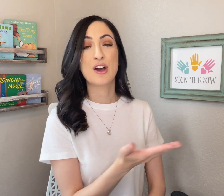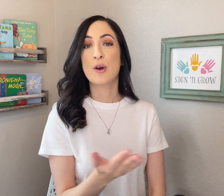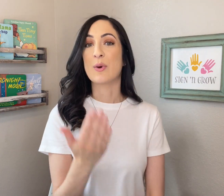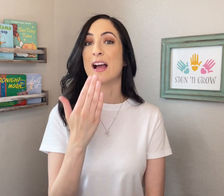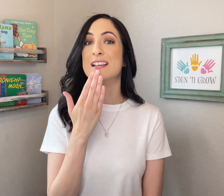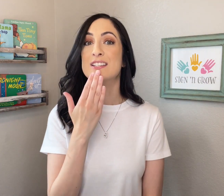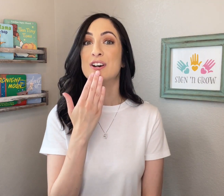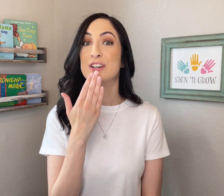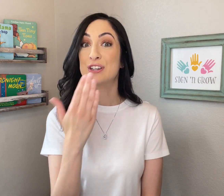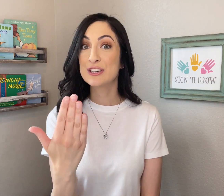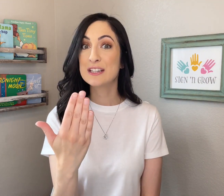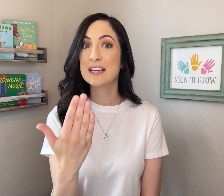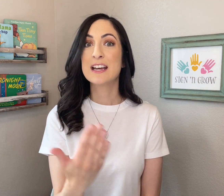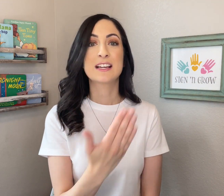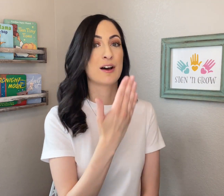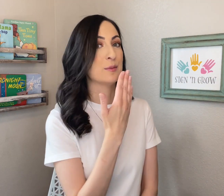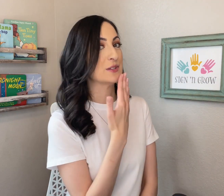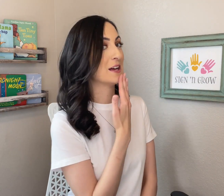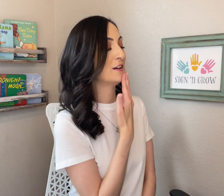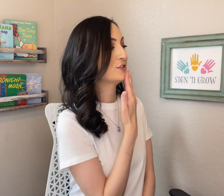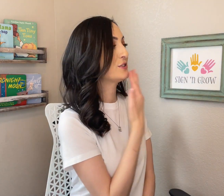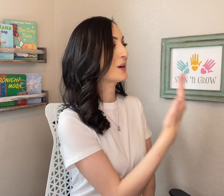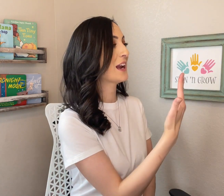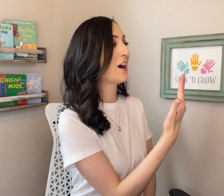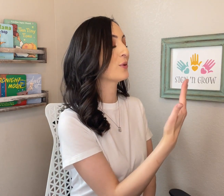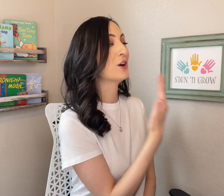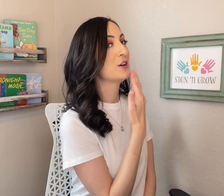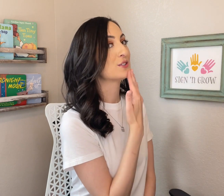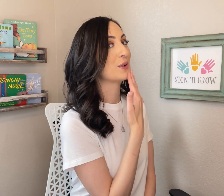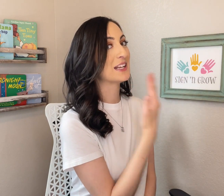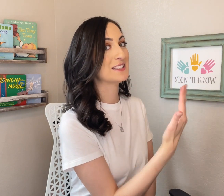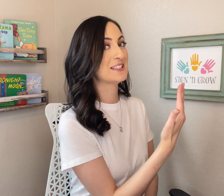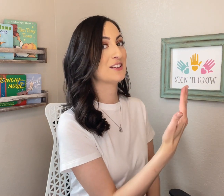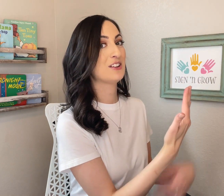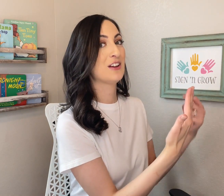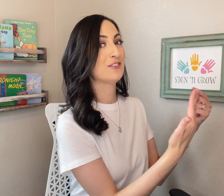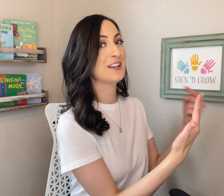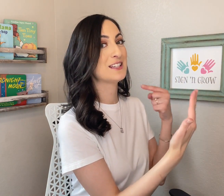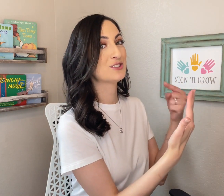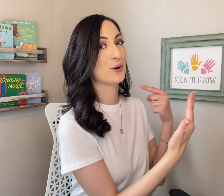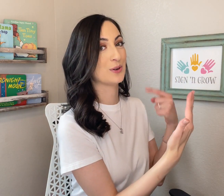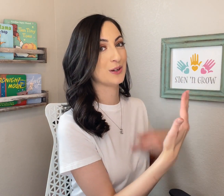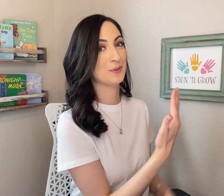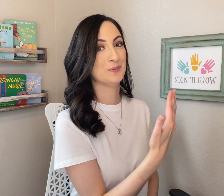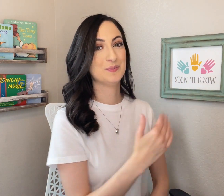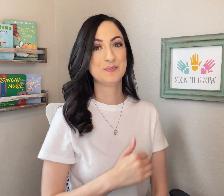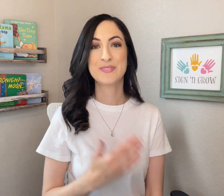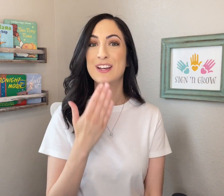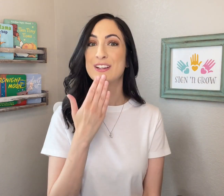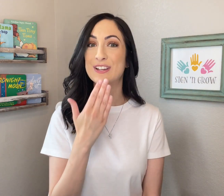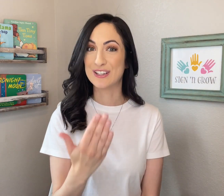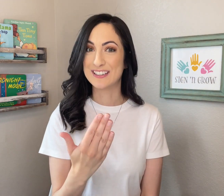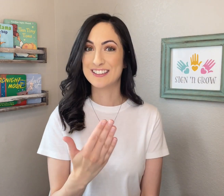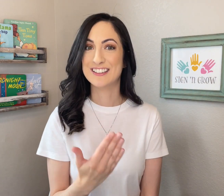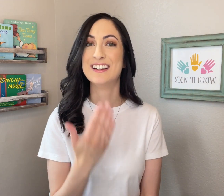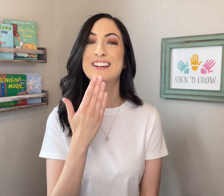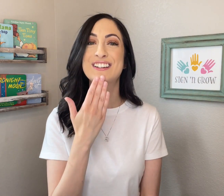whereas GOOD comes straight out so it is still facing toward you. GOOD. GOOD.